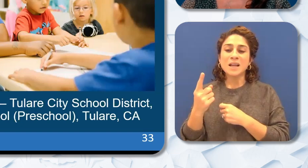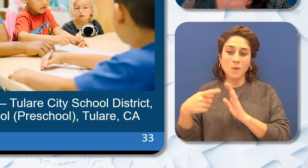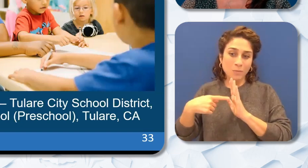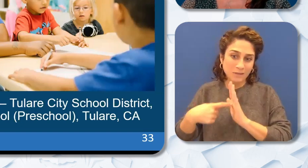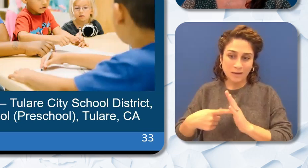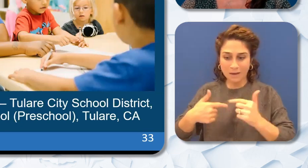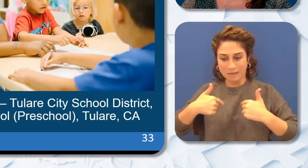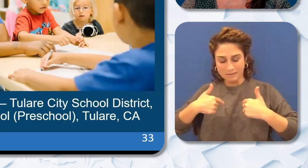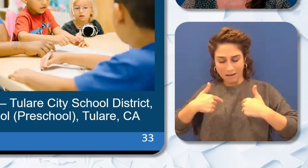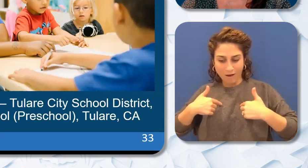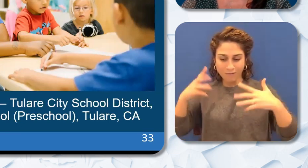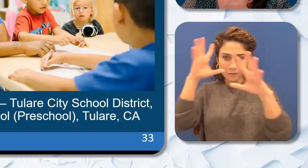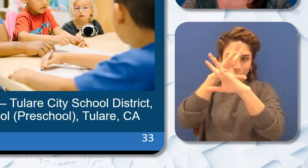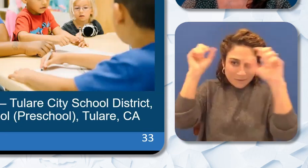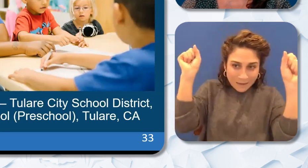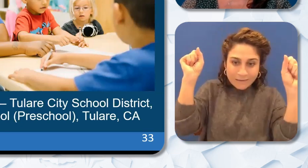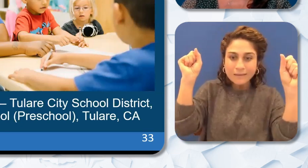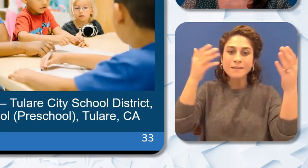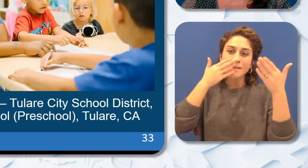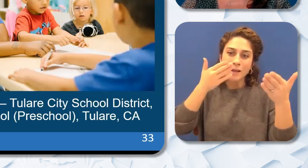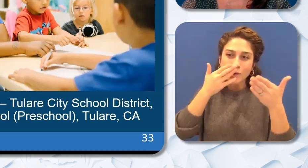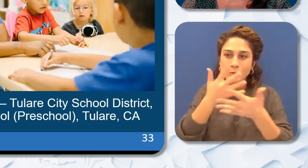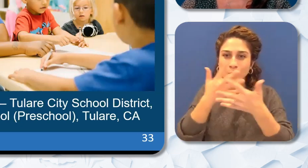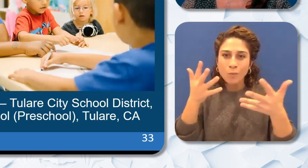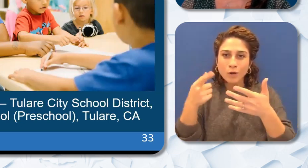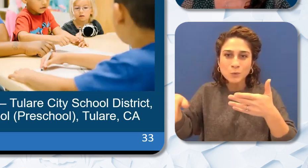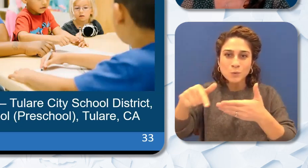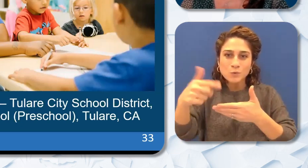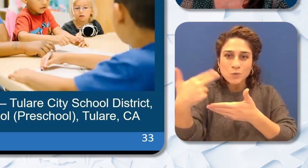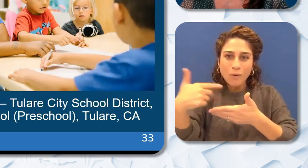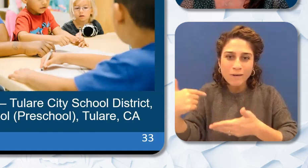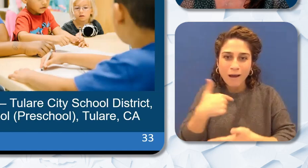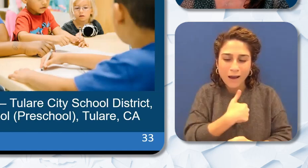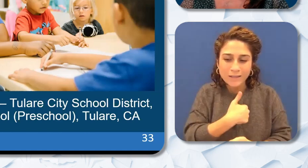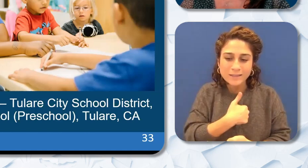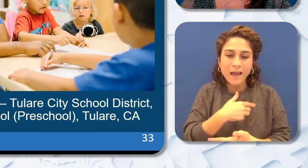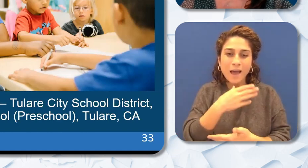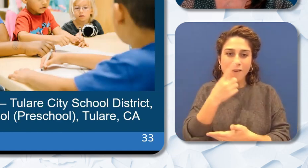so much for joining us this eve late afternoon and evening for Centering and Cultivating the